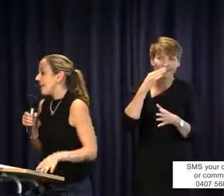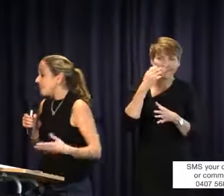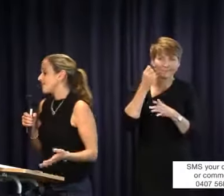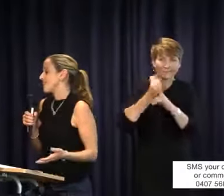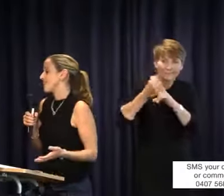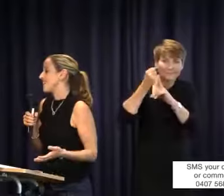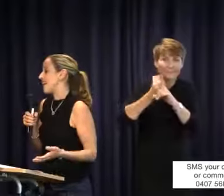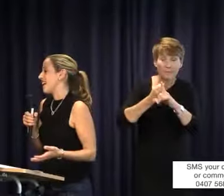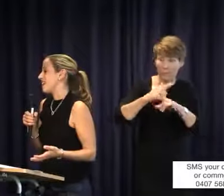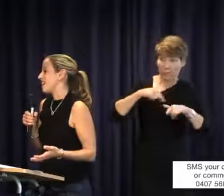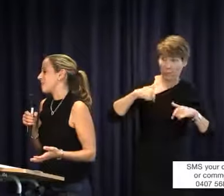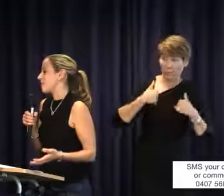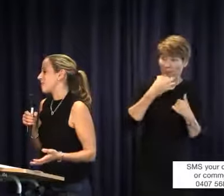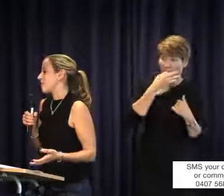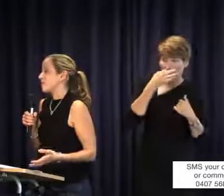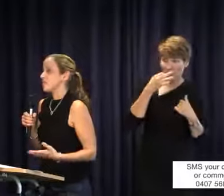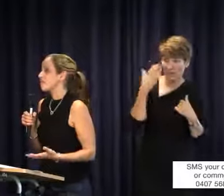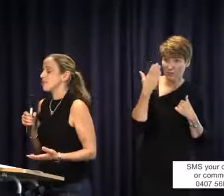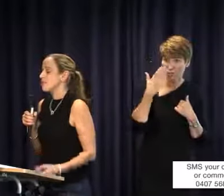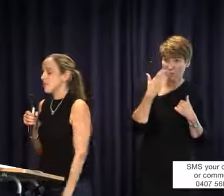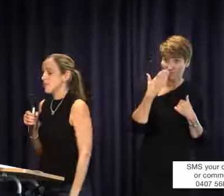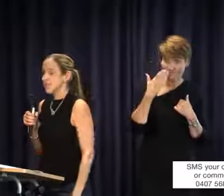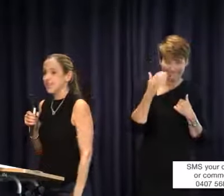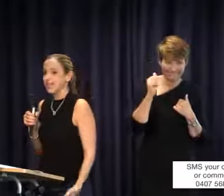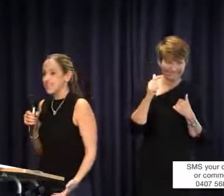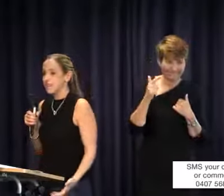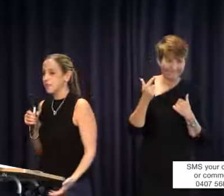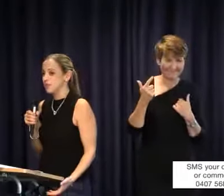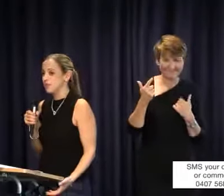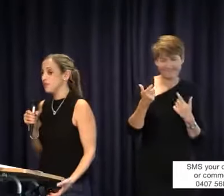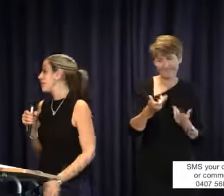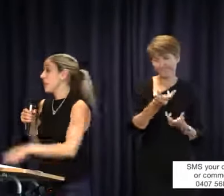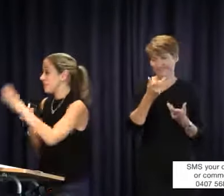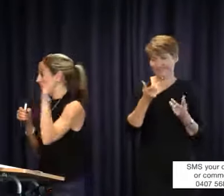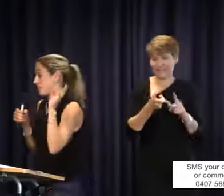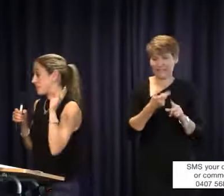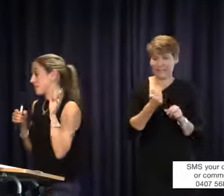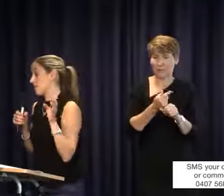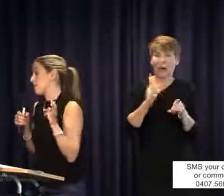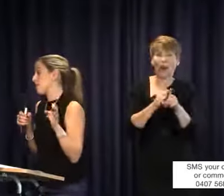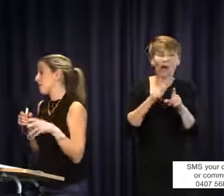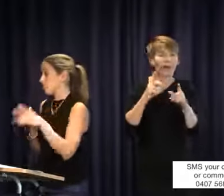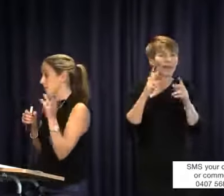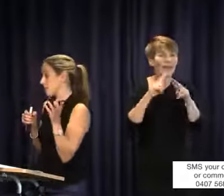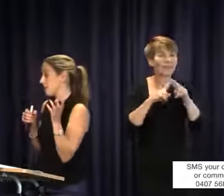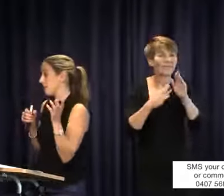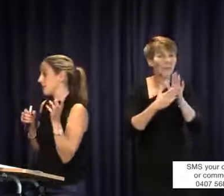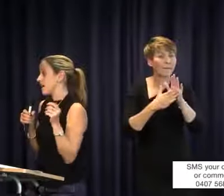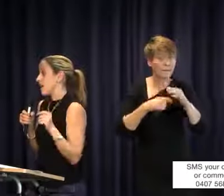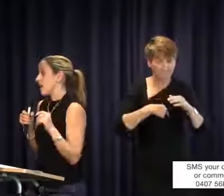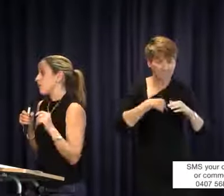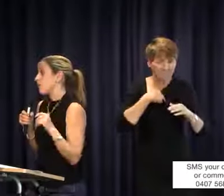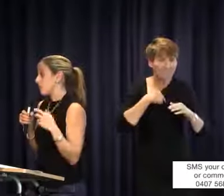we ask for things just an example, they have the FM system. They have school assemblies